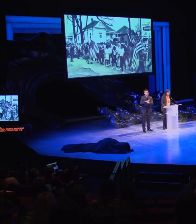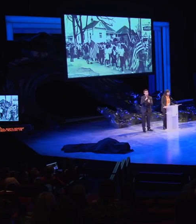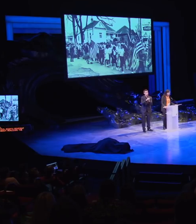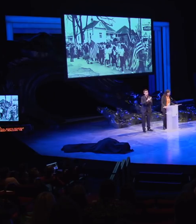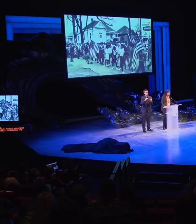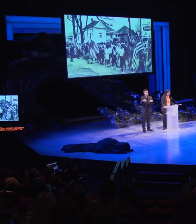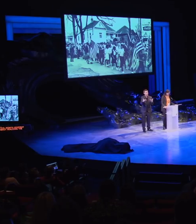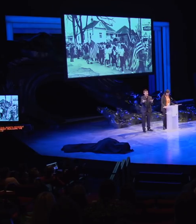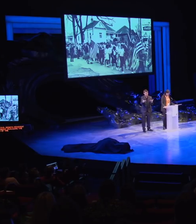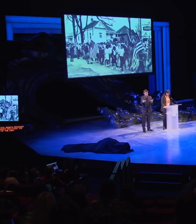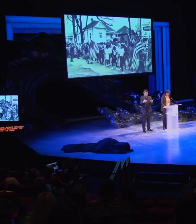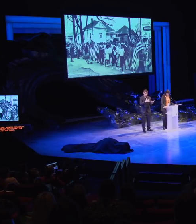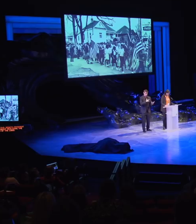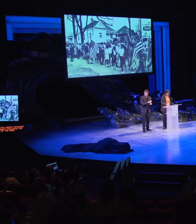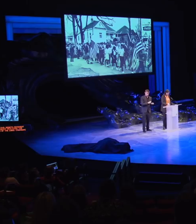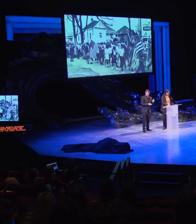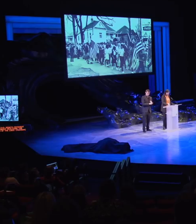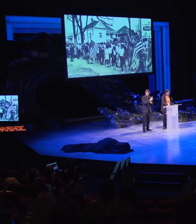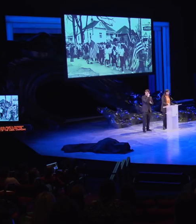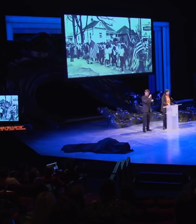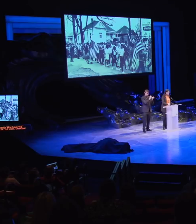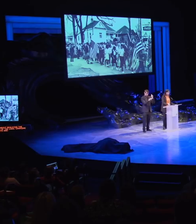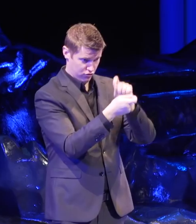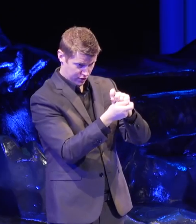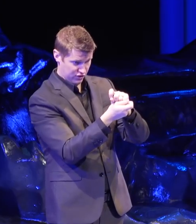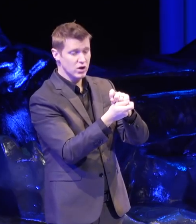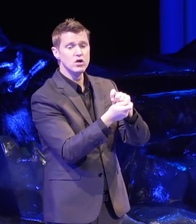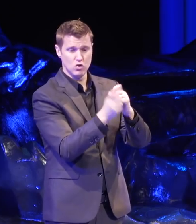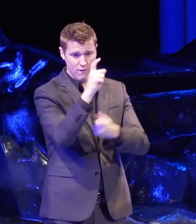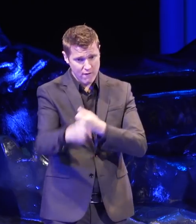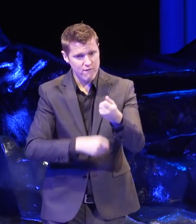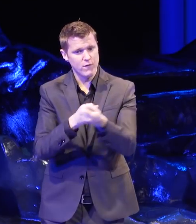Changing hearts and minds to fulfill what was already in the Constitution.